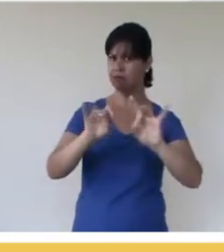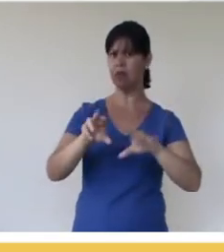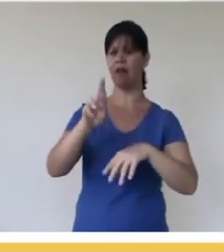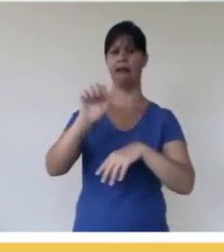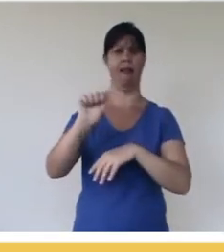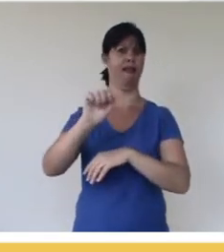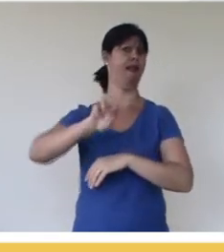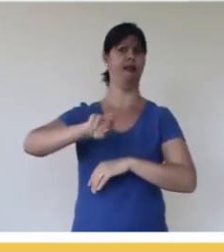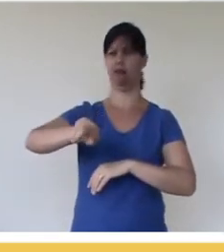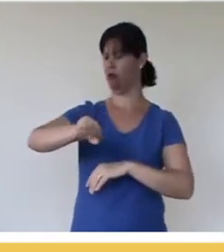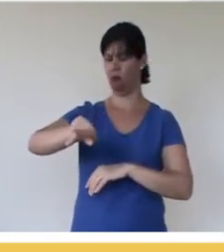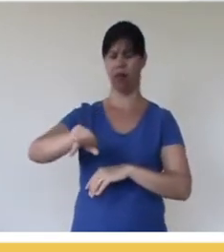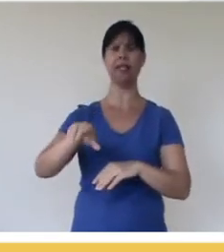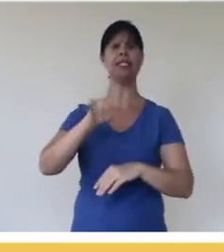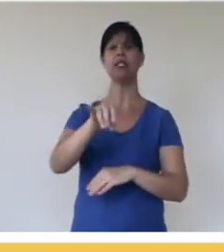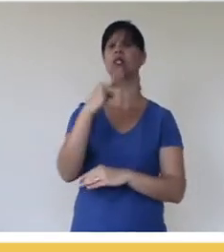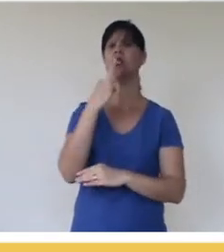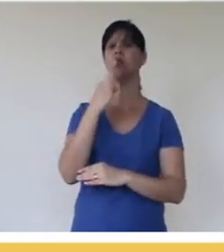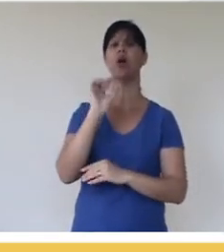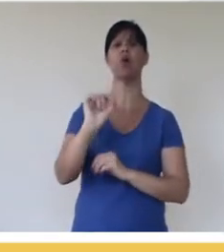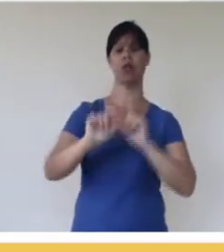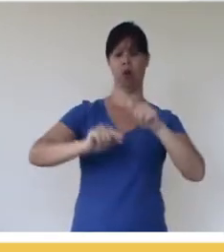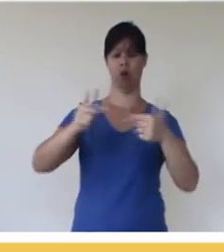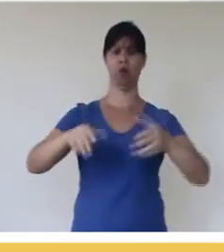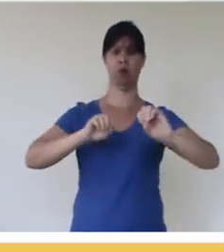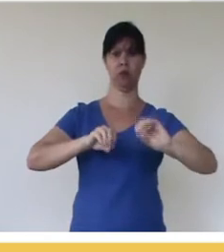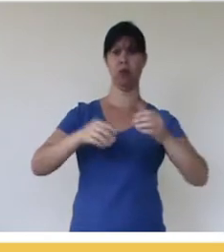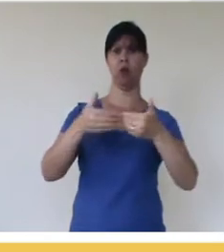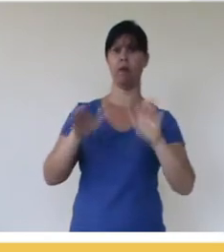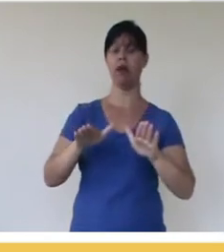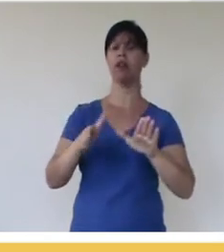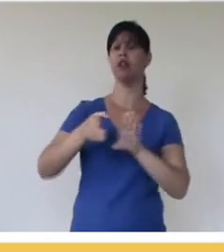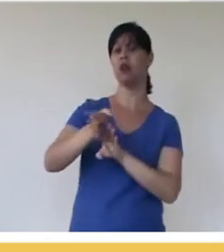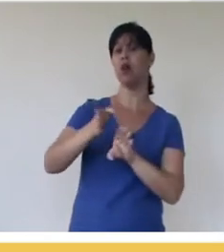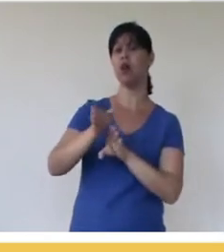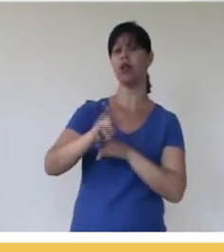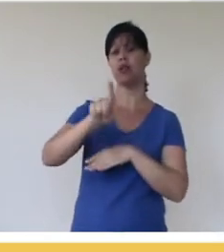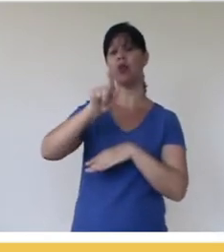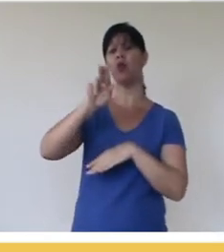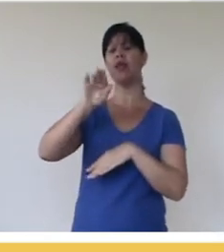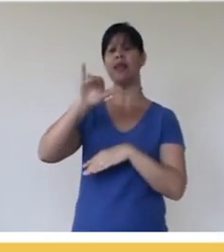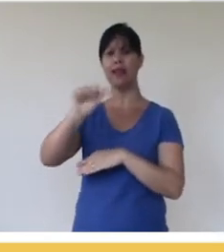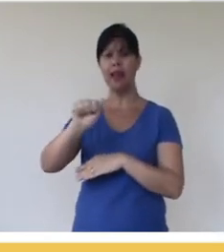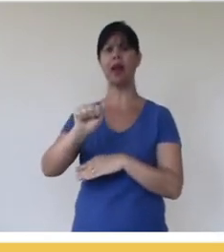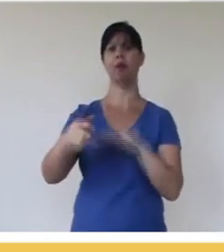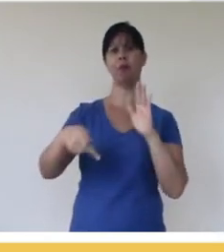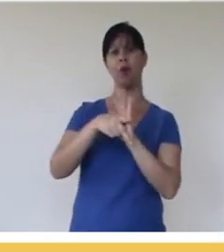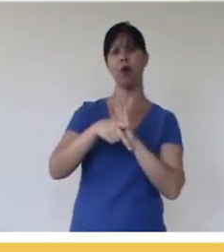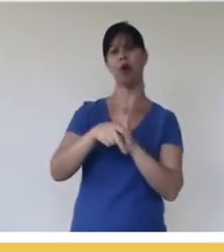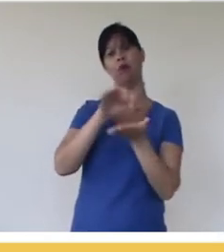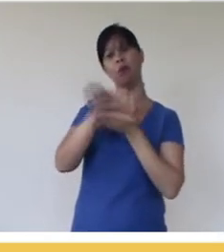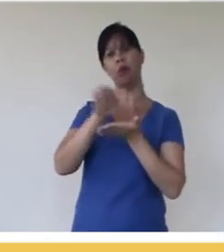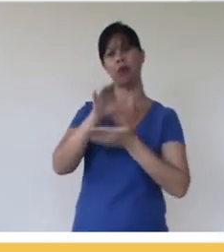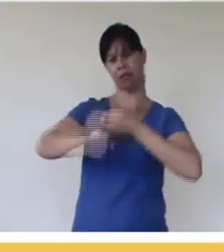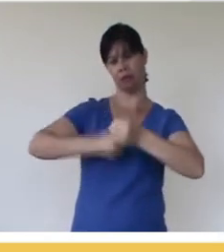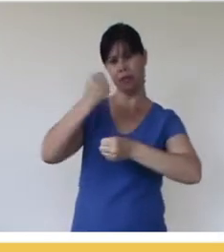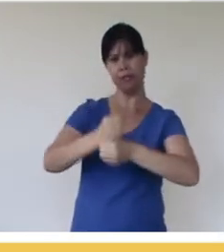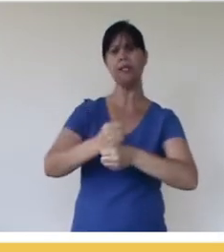so for those who still don't know what open educational resources are, I recommend reading the Pocket Guide, that we launched this year through the Open Education Initiative,